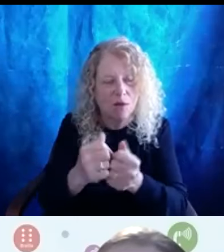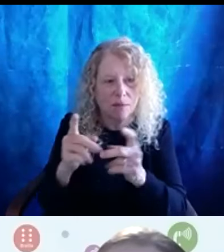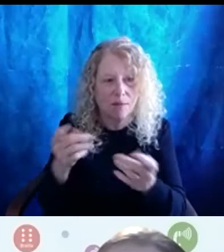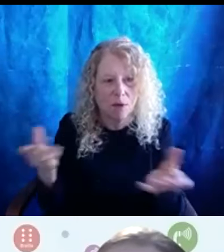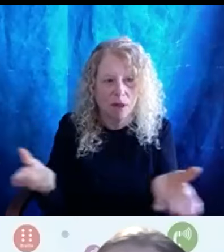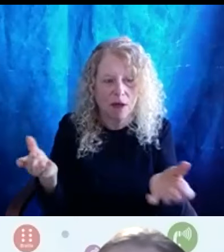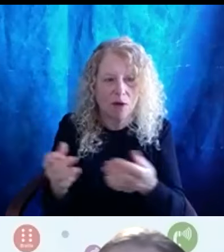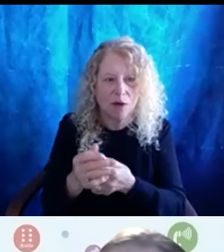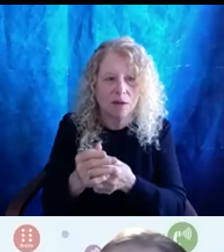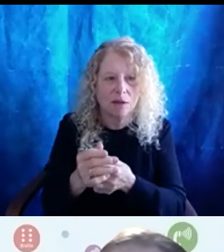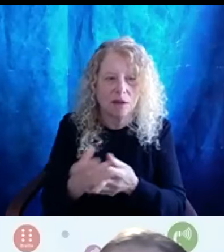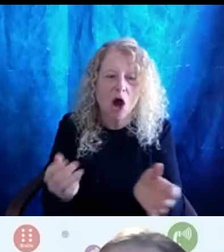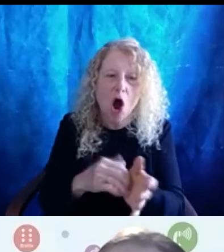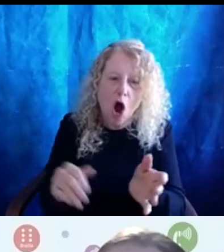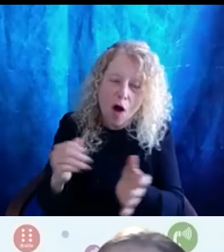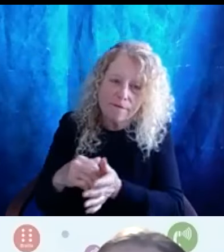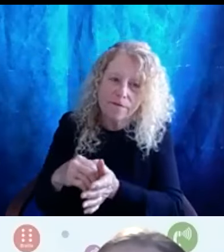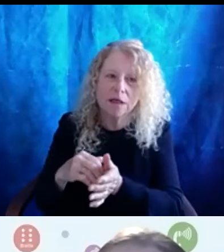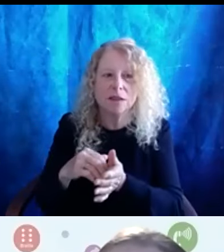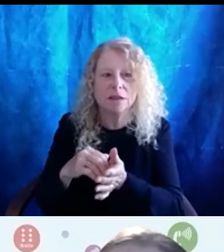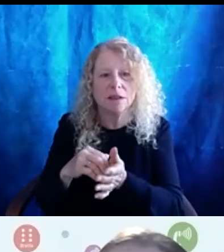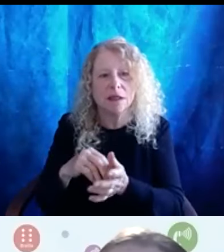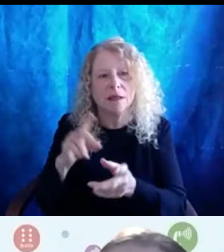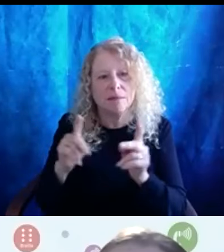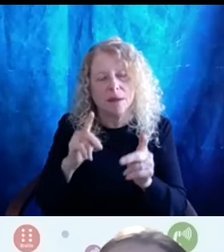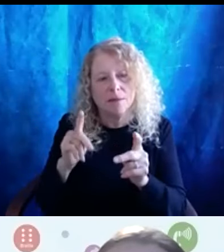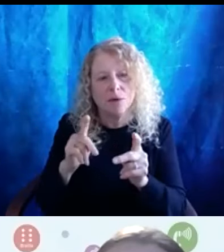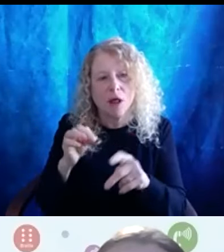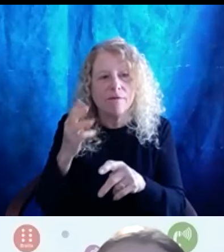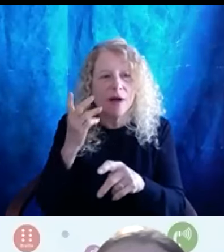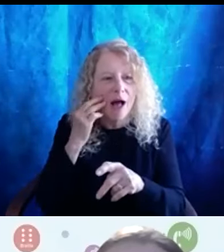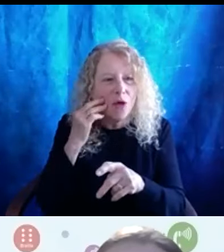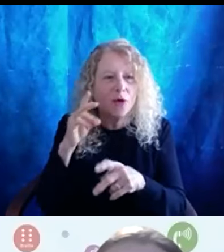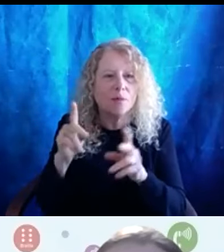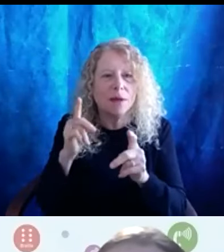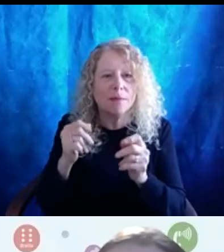so often. People of color, people with these intersecting